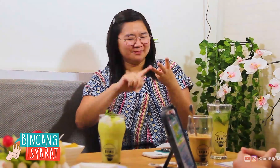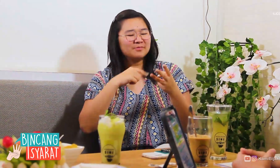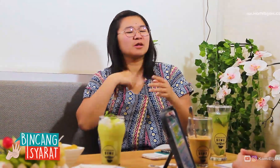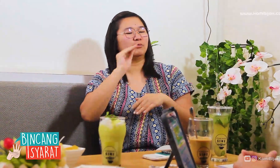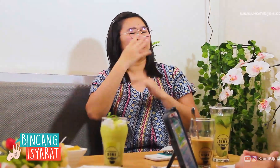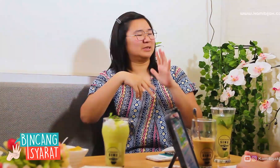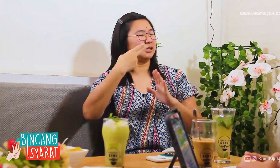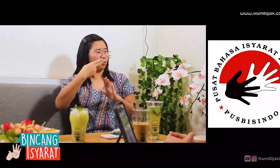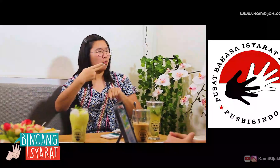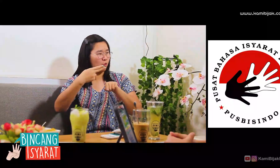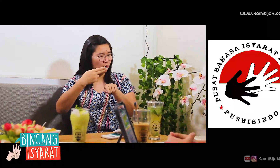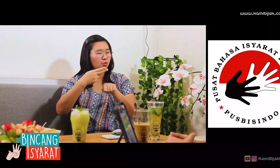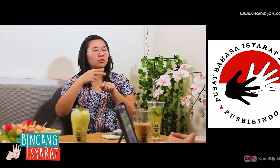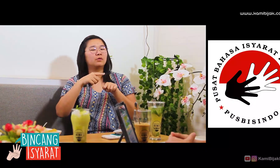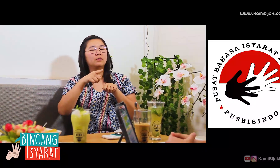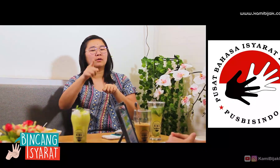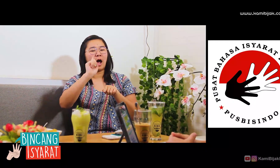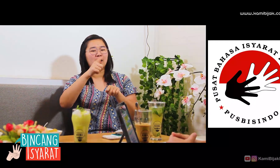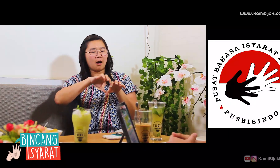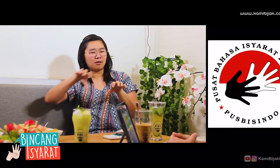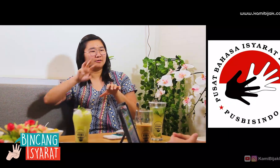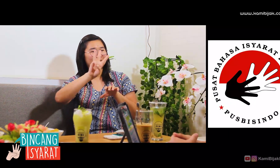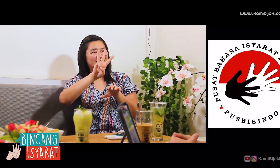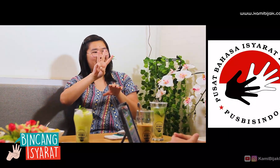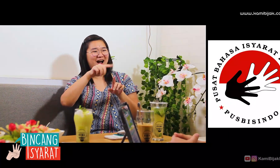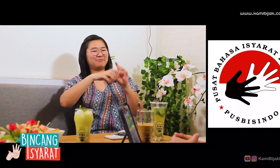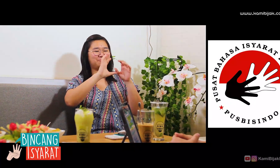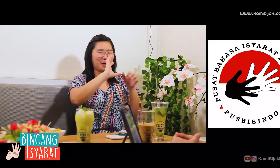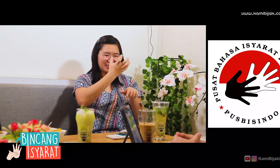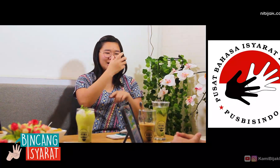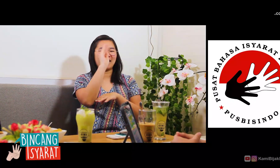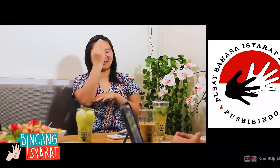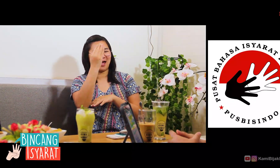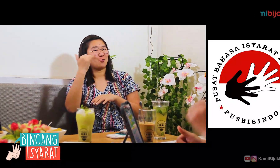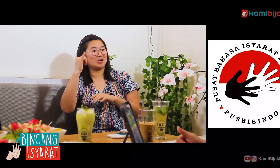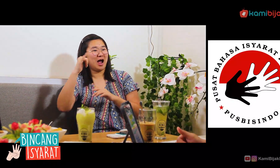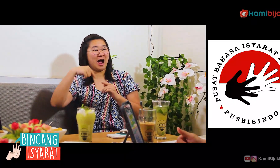Third, Pusbisindo, there are currently 3 in Banten, Jakarta and Yogyakarta.